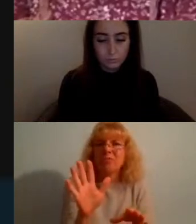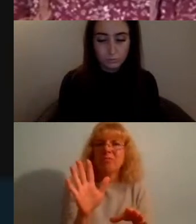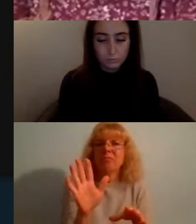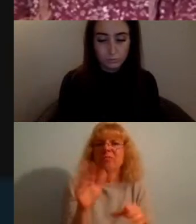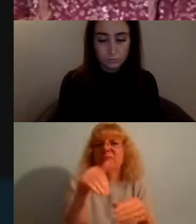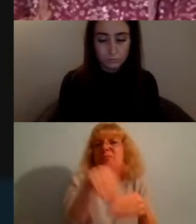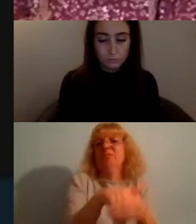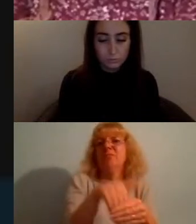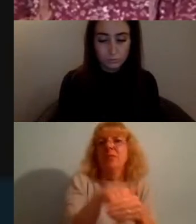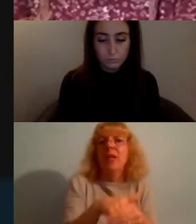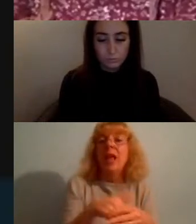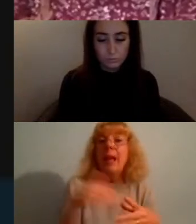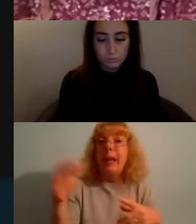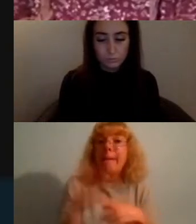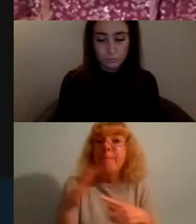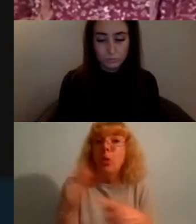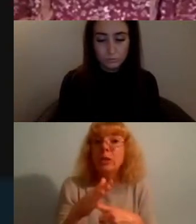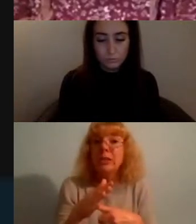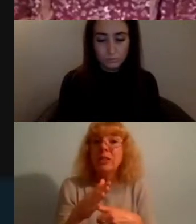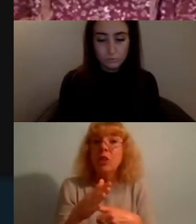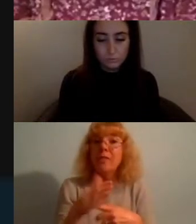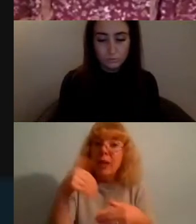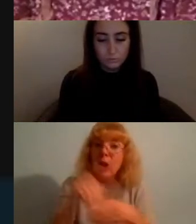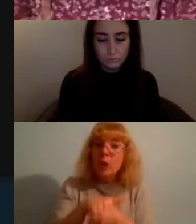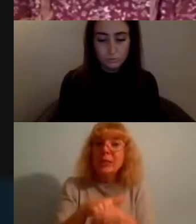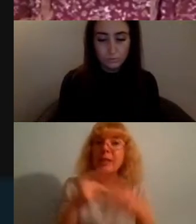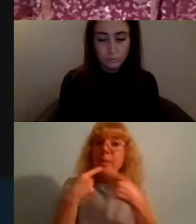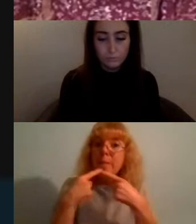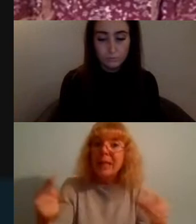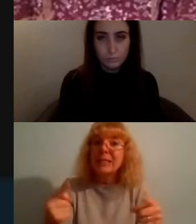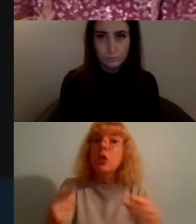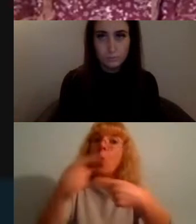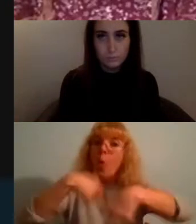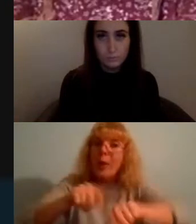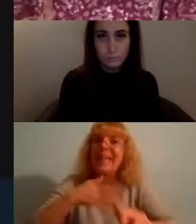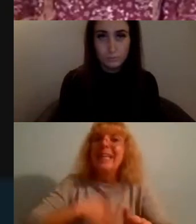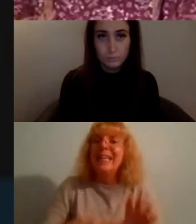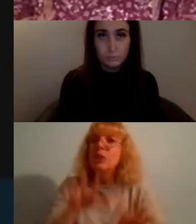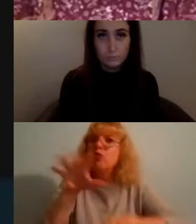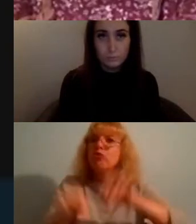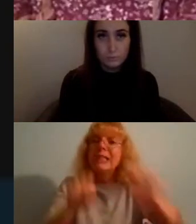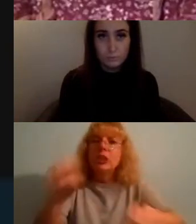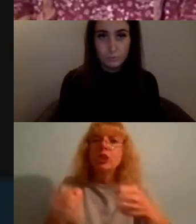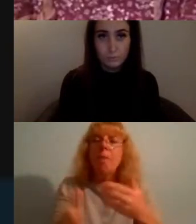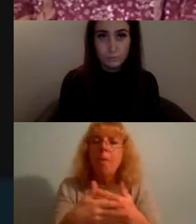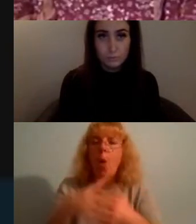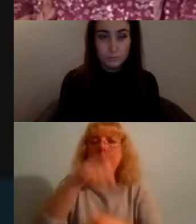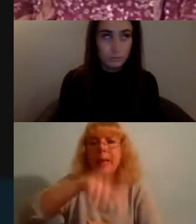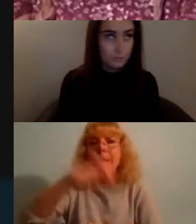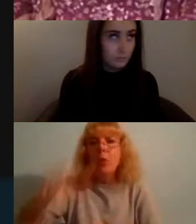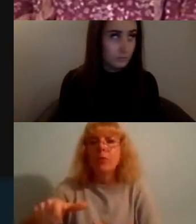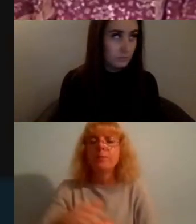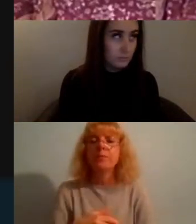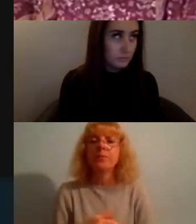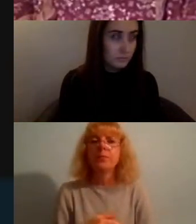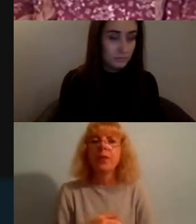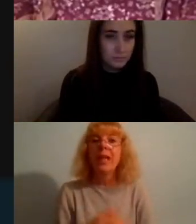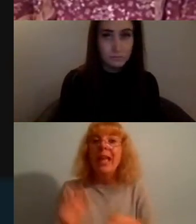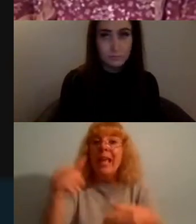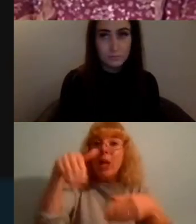the importance of including this message of saying you know we need to reach more people I would say inclusion for me is important,